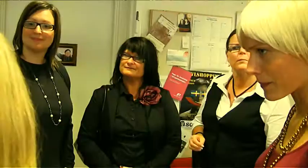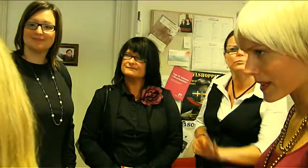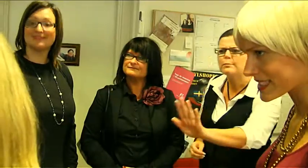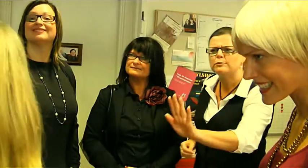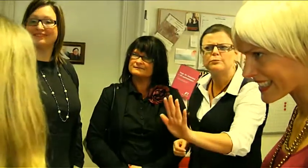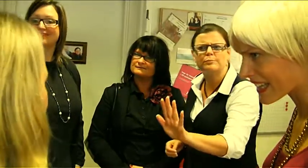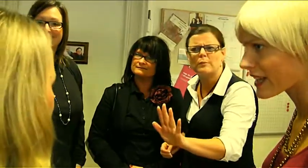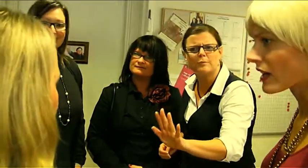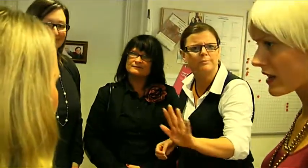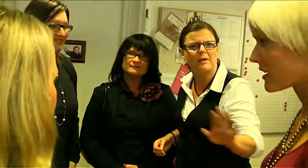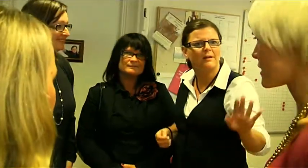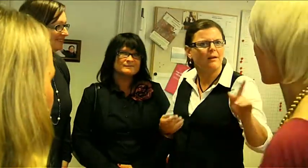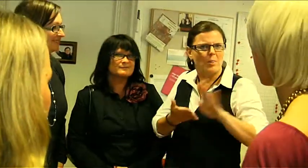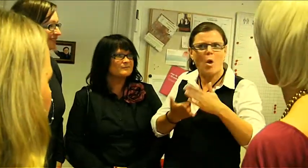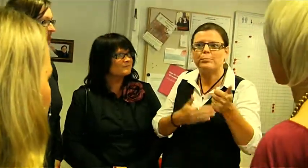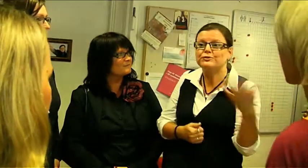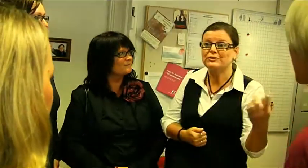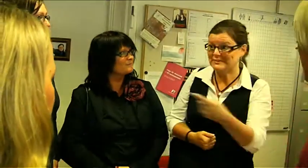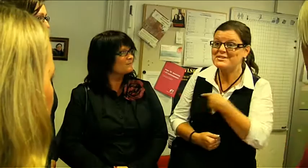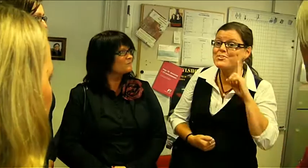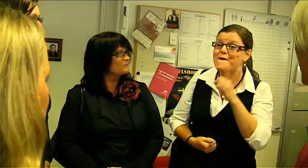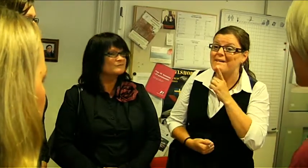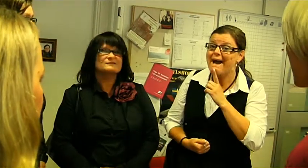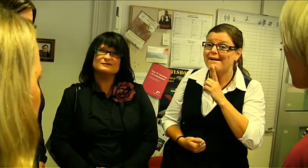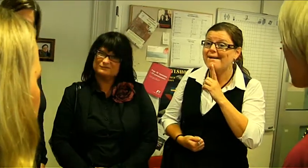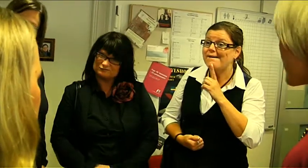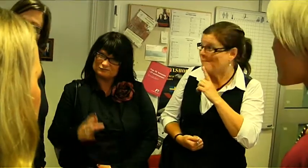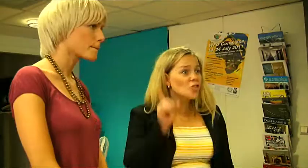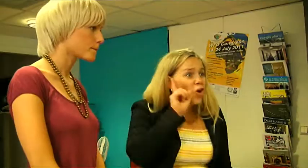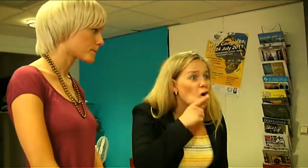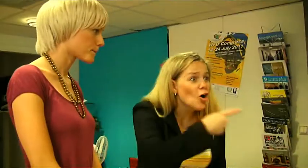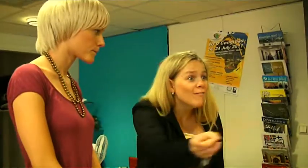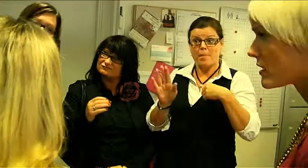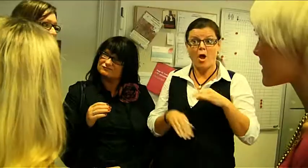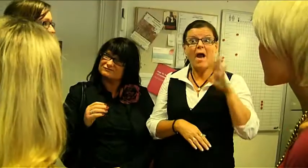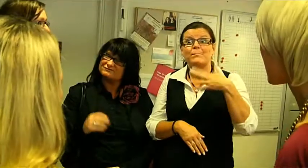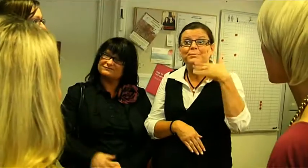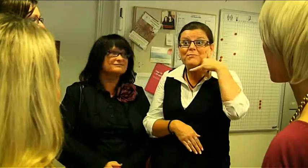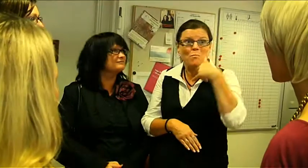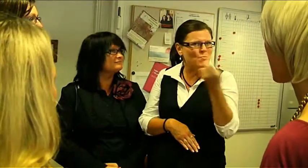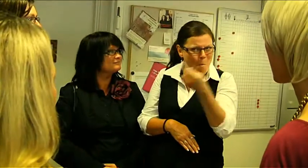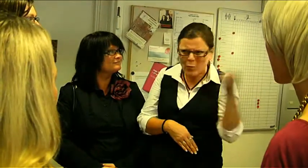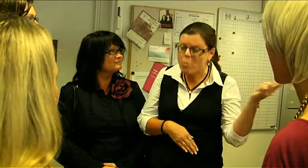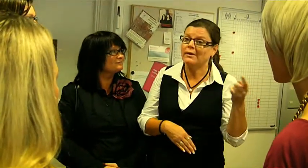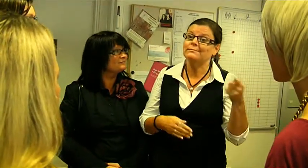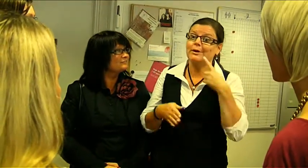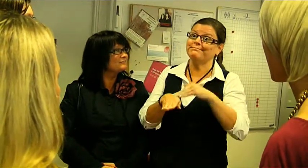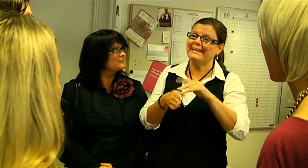Stop, stop! We don't need an interpreter, we are deaf. Are you deaf?! - Yes, we have called and received a time-